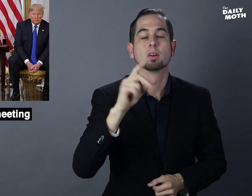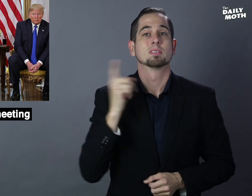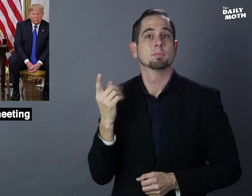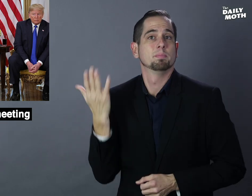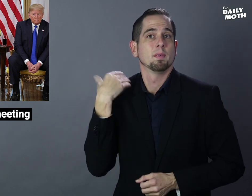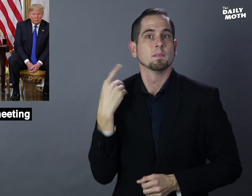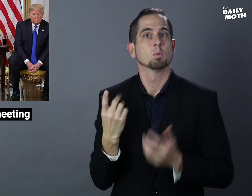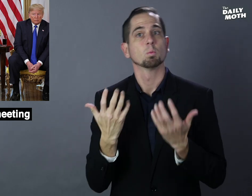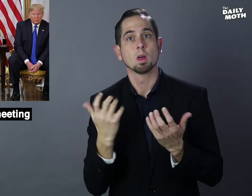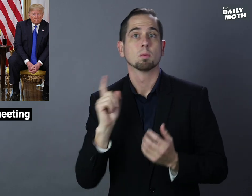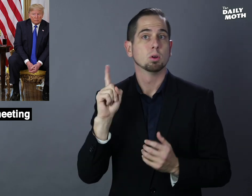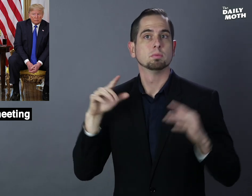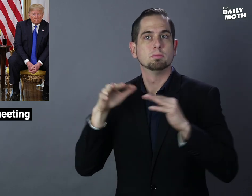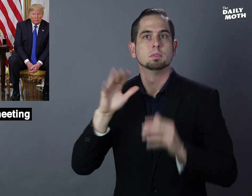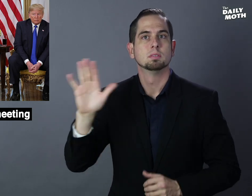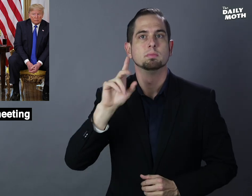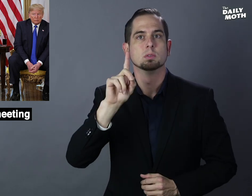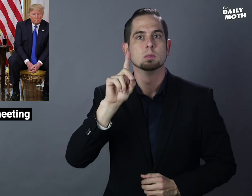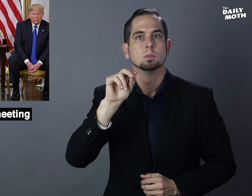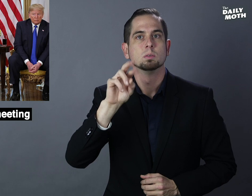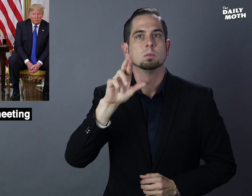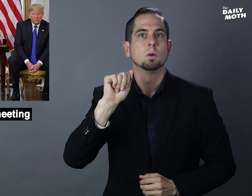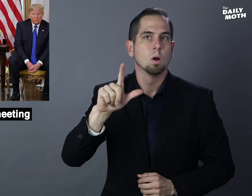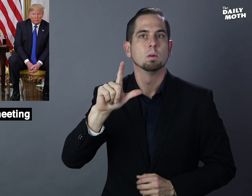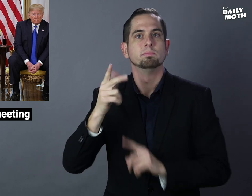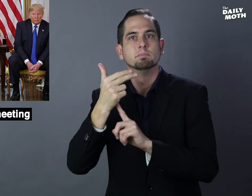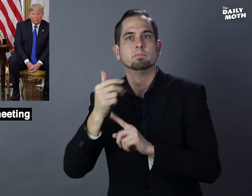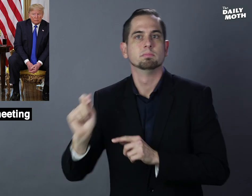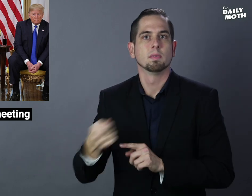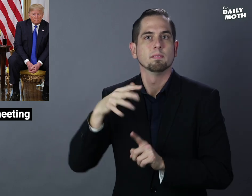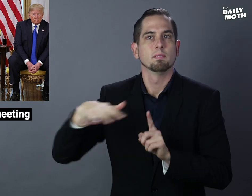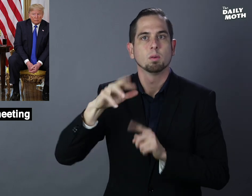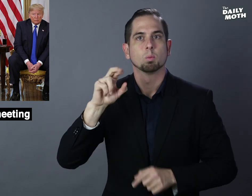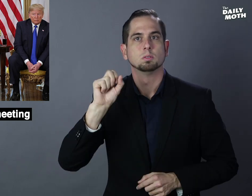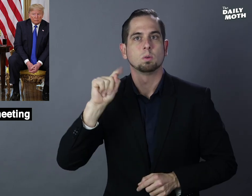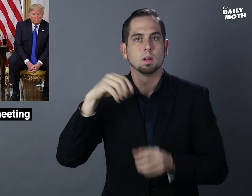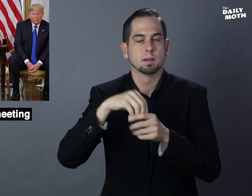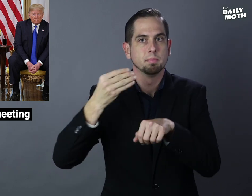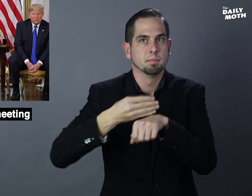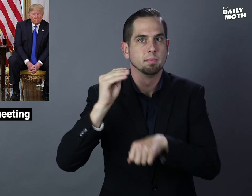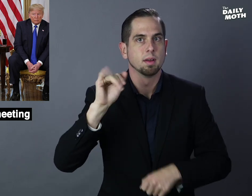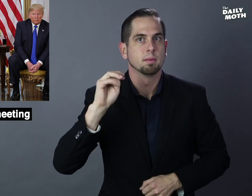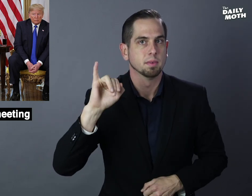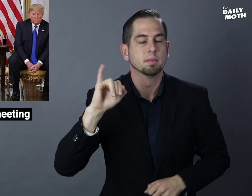He previously wanted it to be at his Doral resort in Miami,